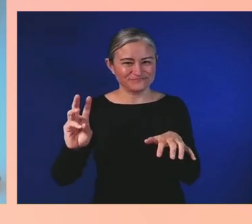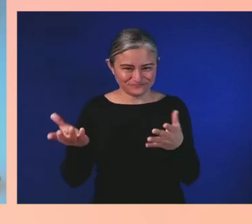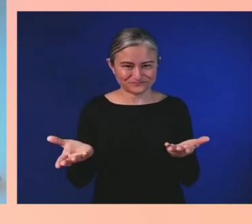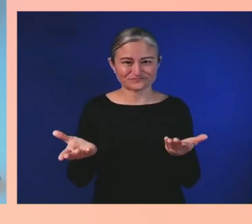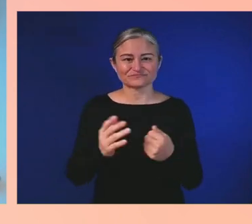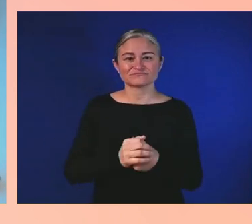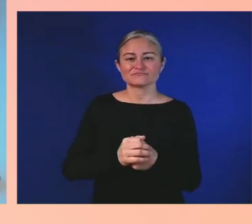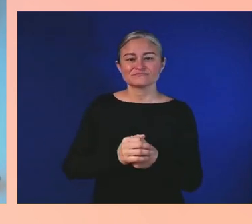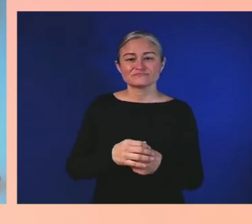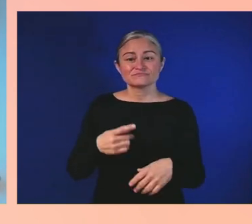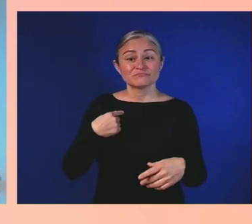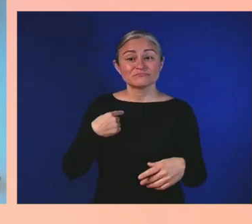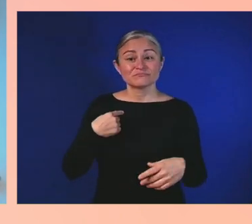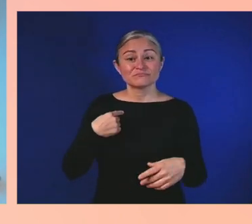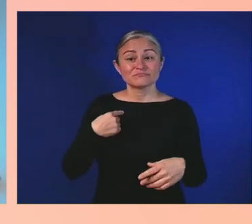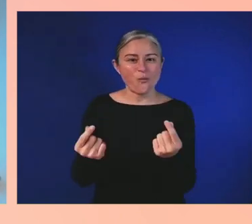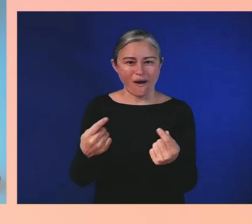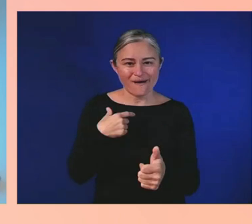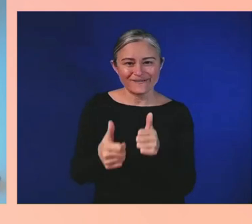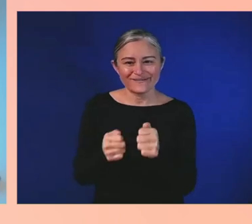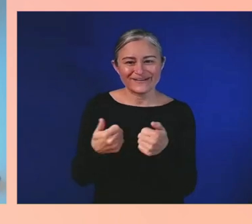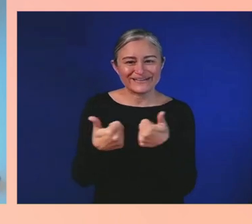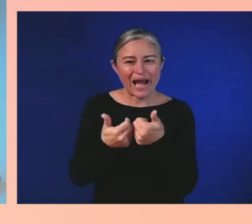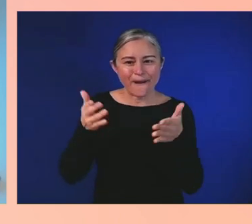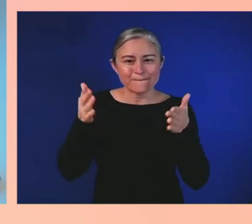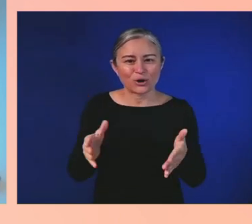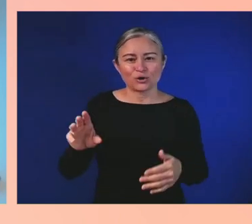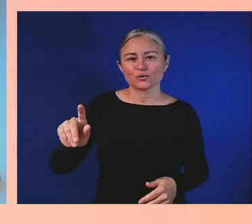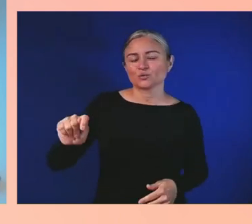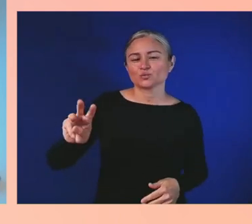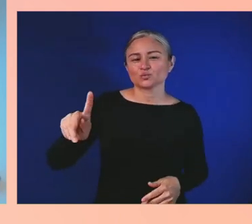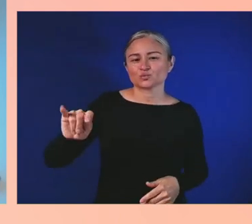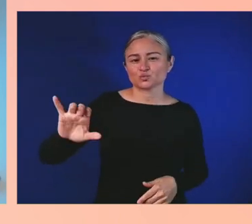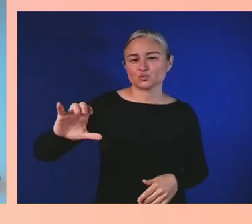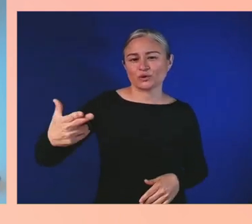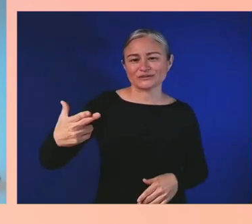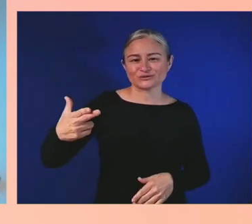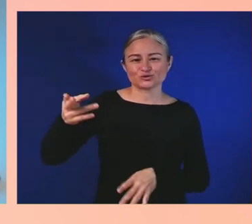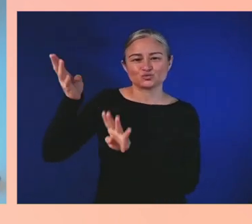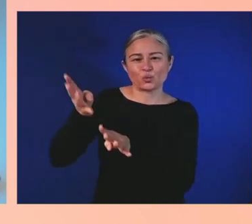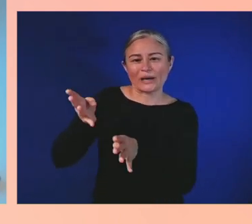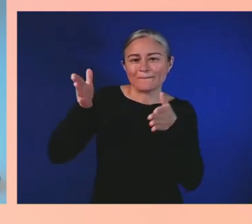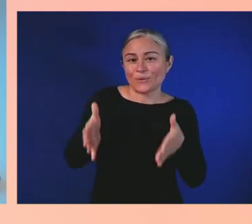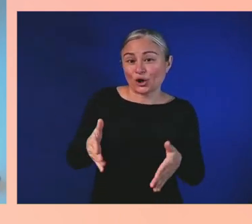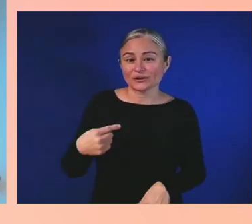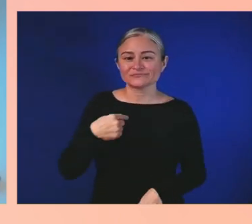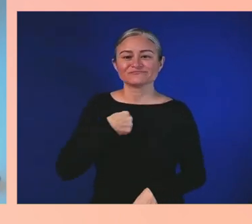What I do there is I advocate for accessibility and gaming for people with